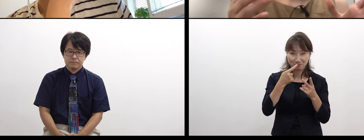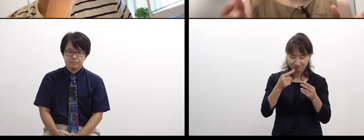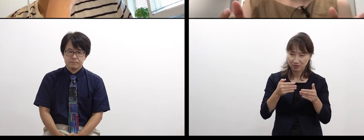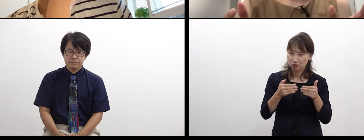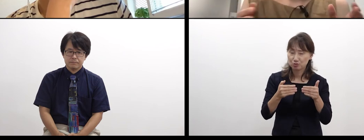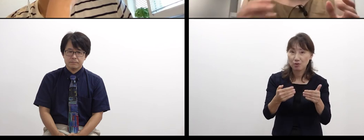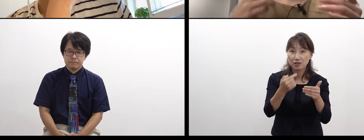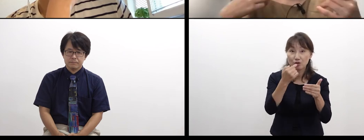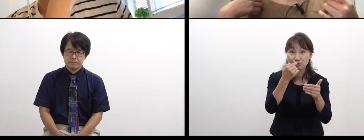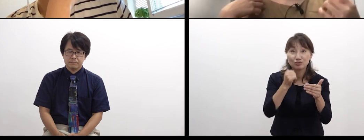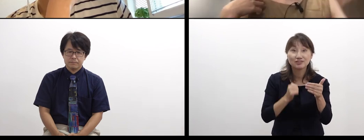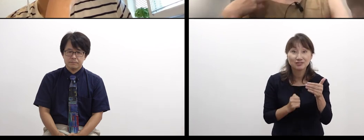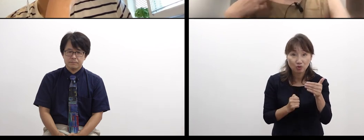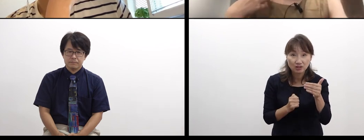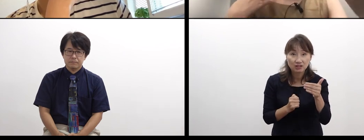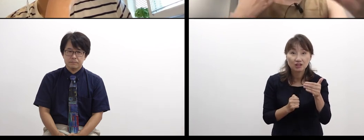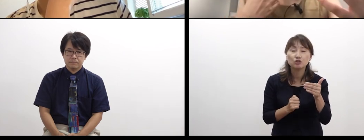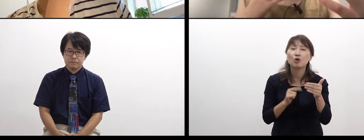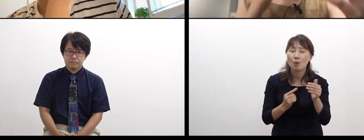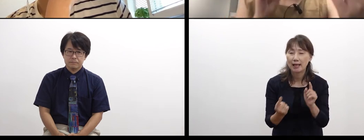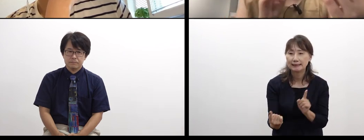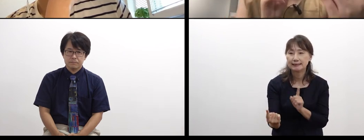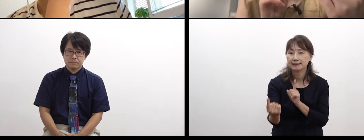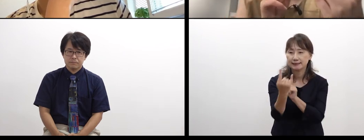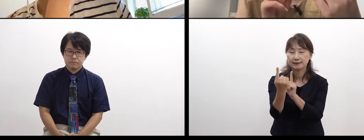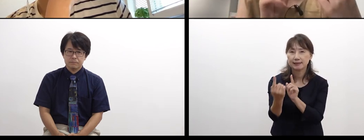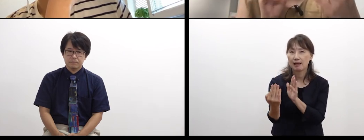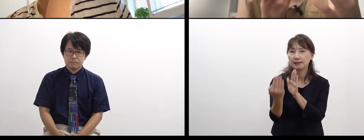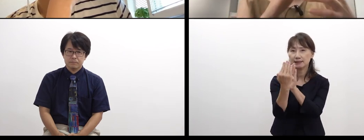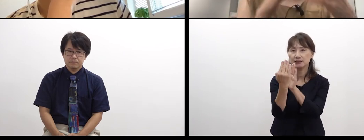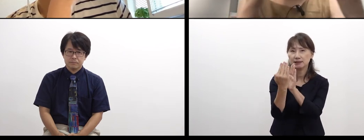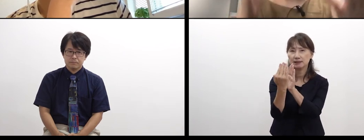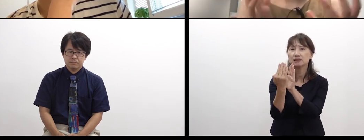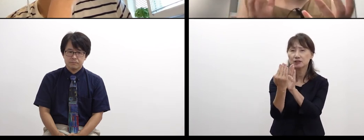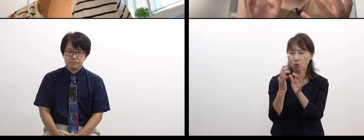as it’s closed to the 1-to-1 relationship,